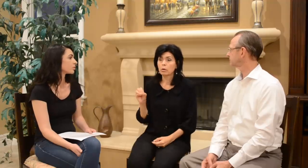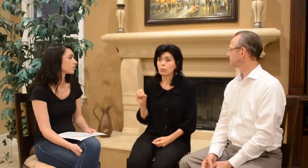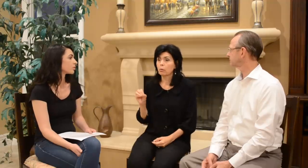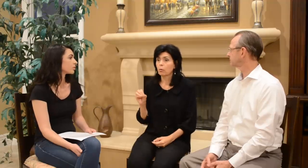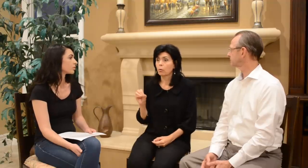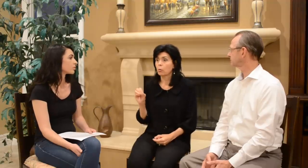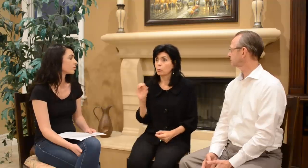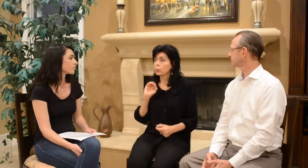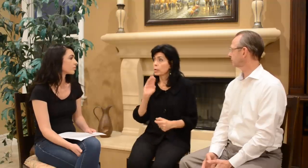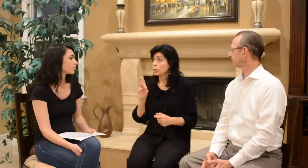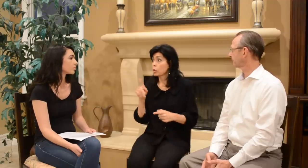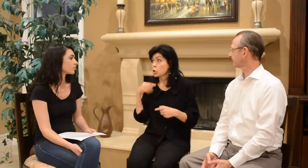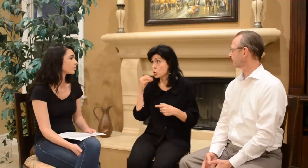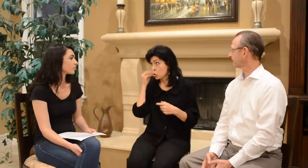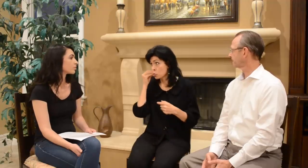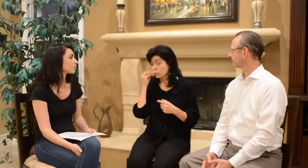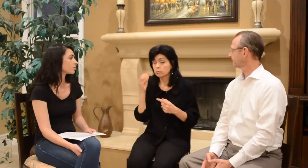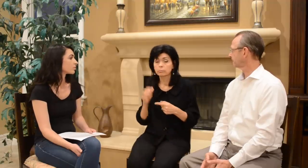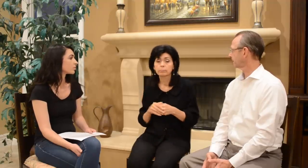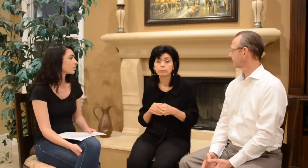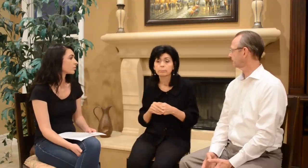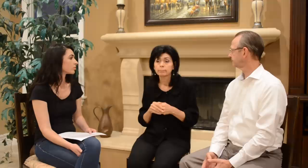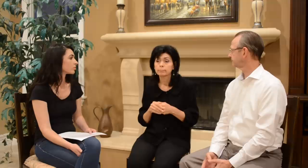So we went home